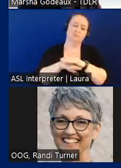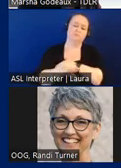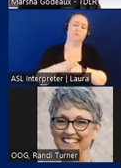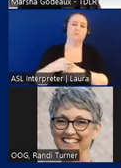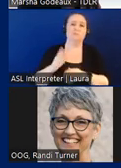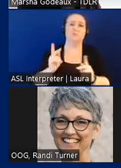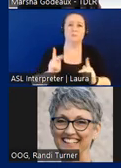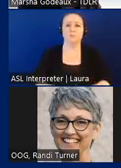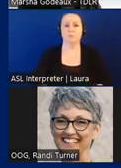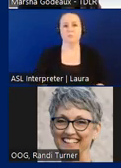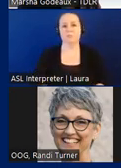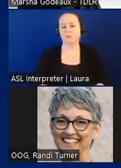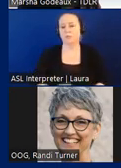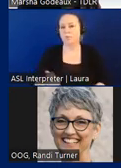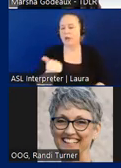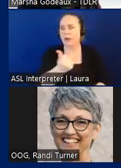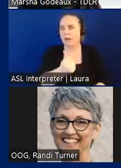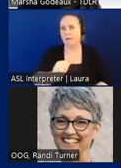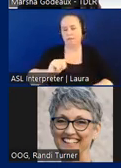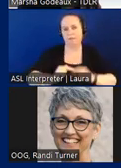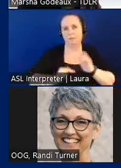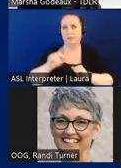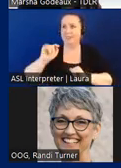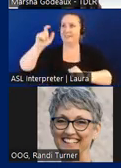This covered any facilities that tax dollars paid for, yes even the